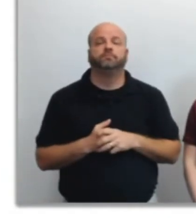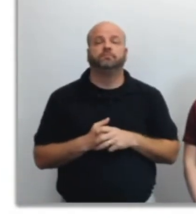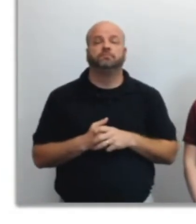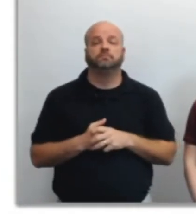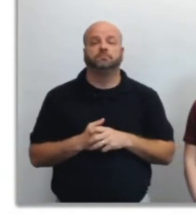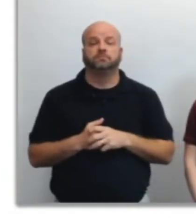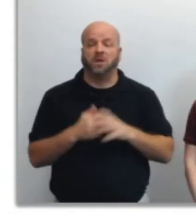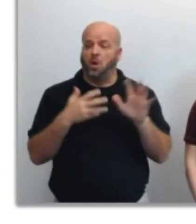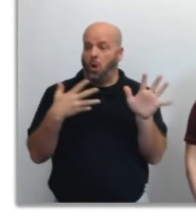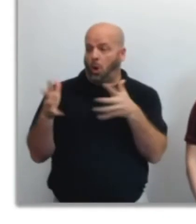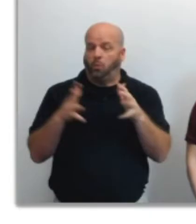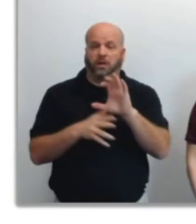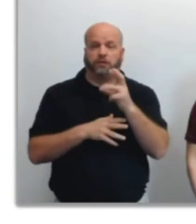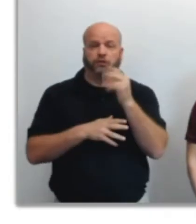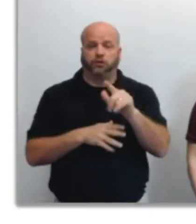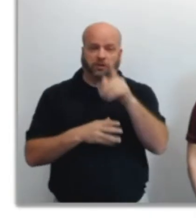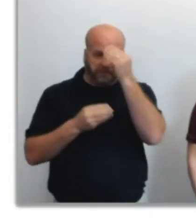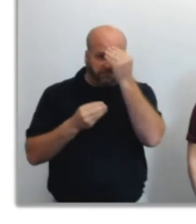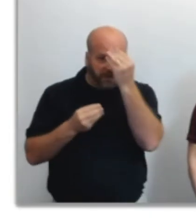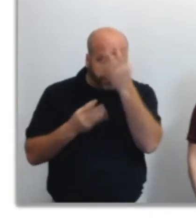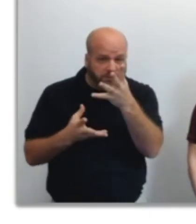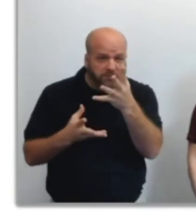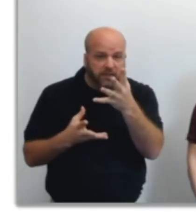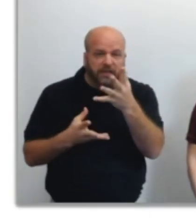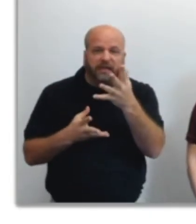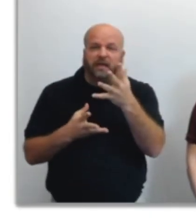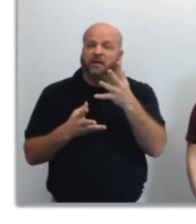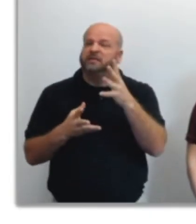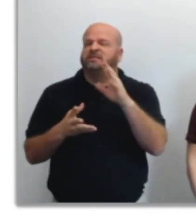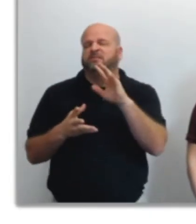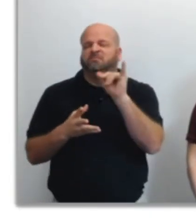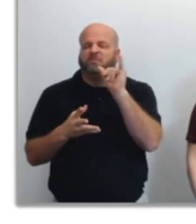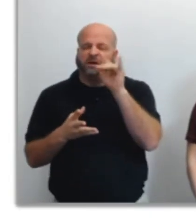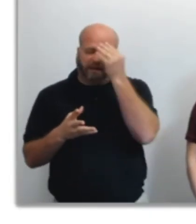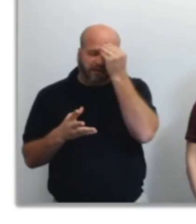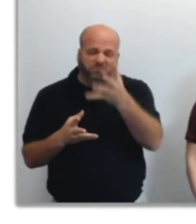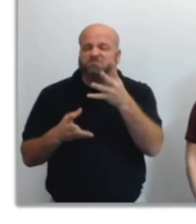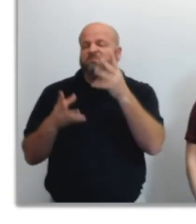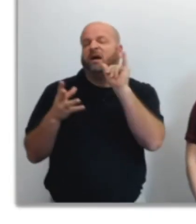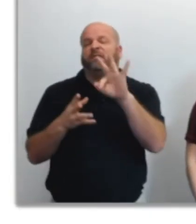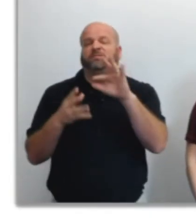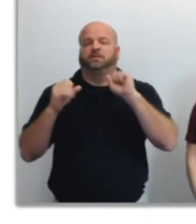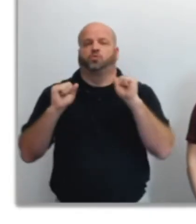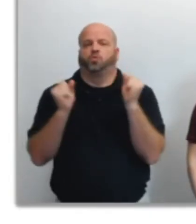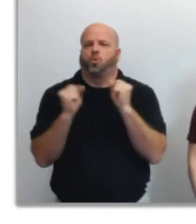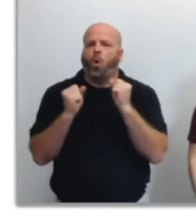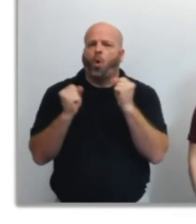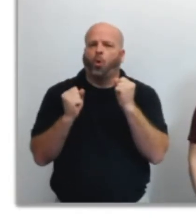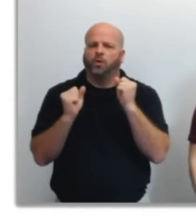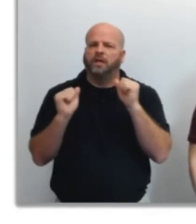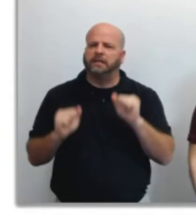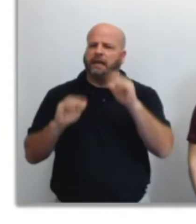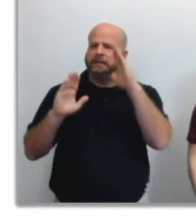A Wind Chill Advisory is issued when cold and breezy weather is expected and could cause frostbite or hypothermia.